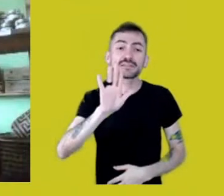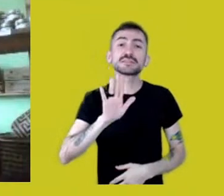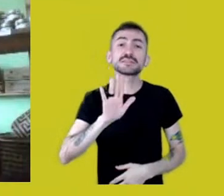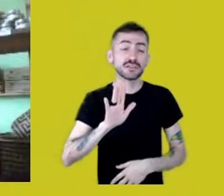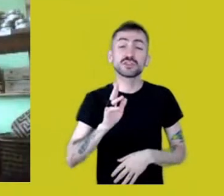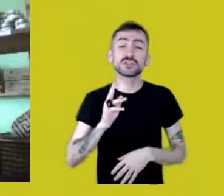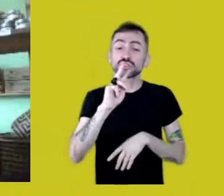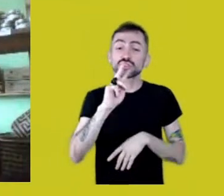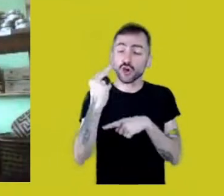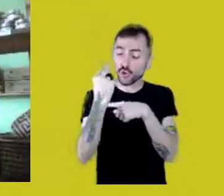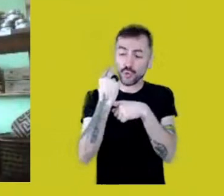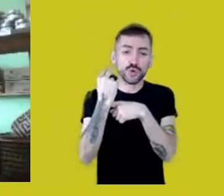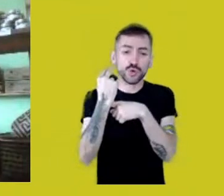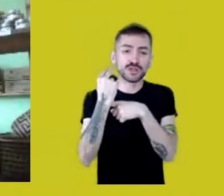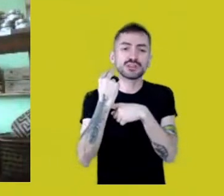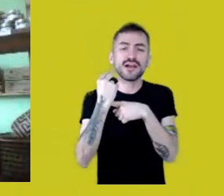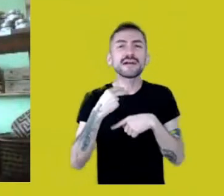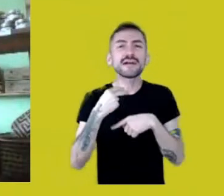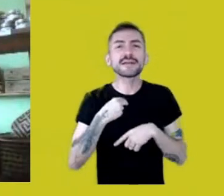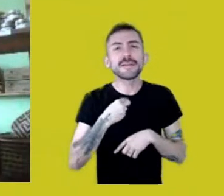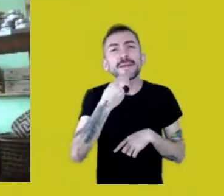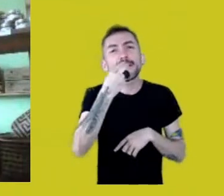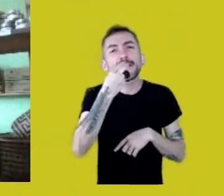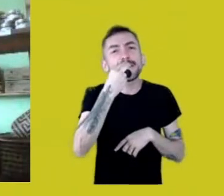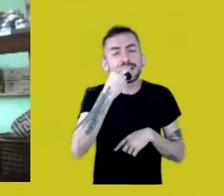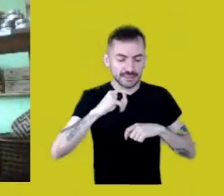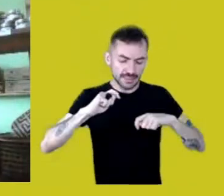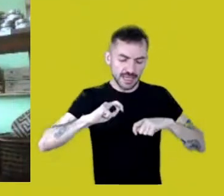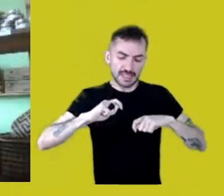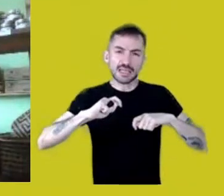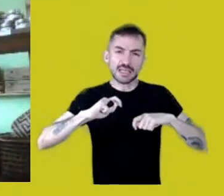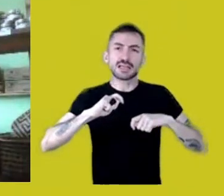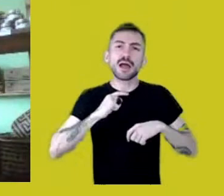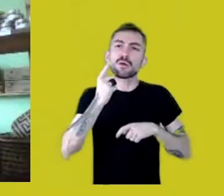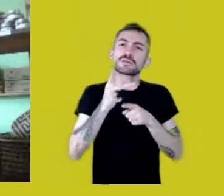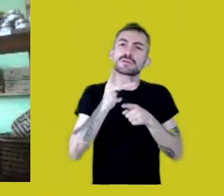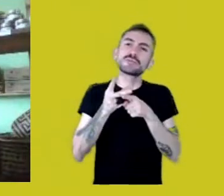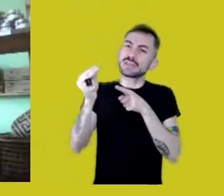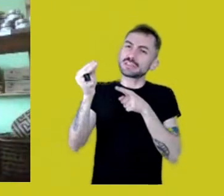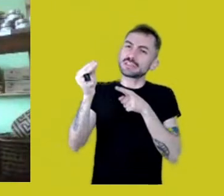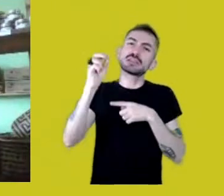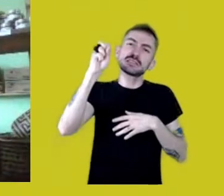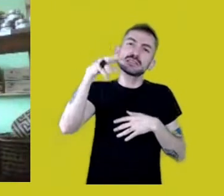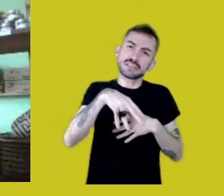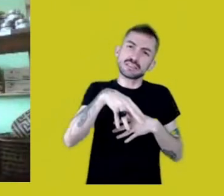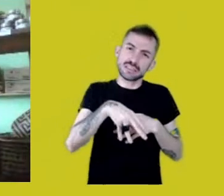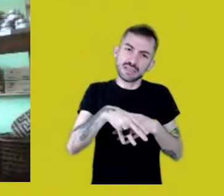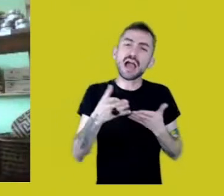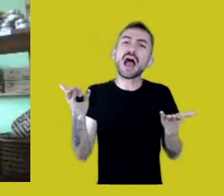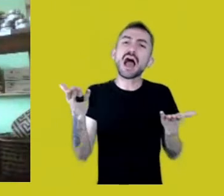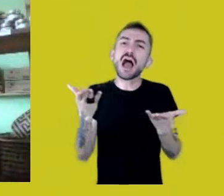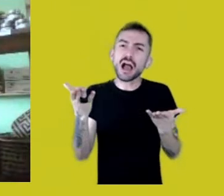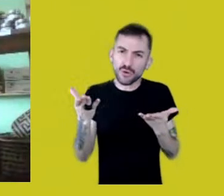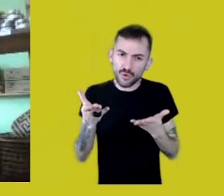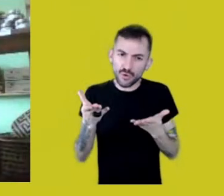we’d be able to win this war on Covid-19 by ourselves.